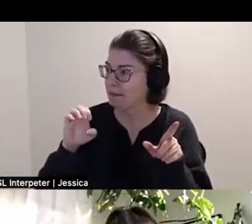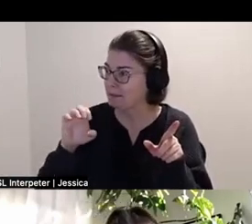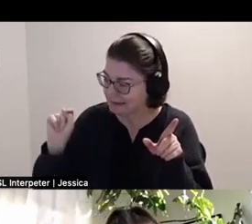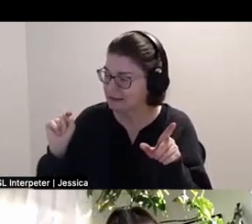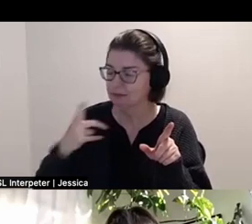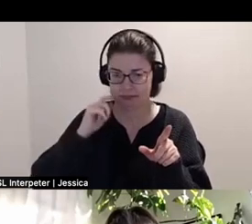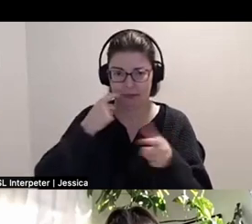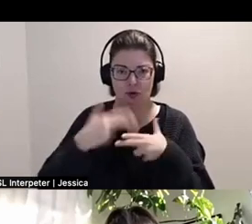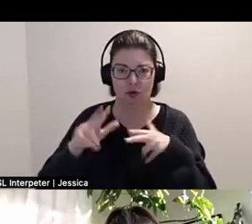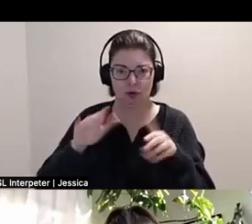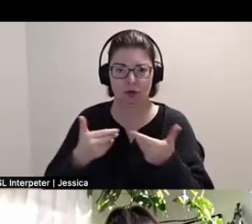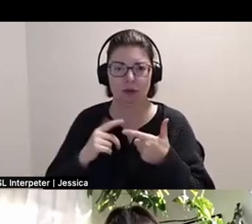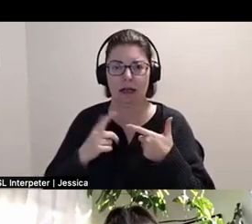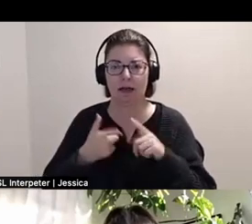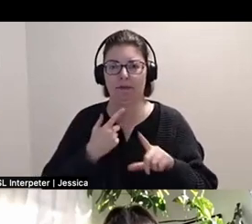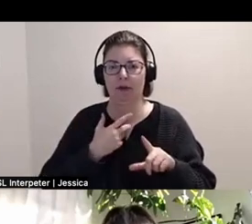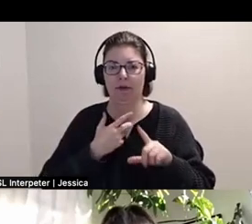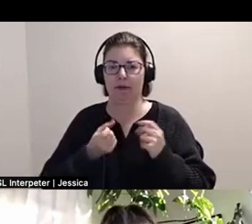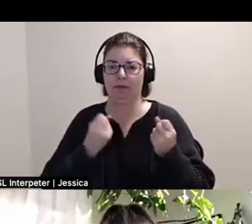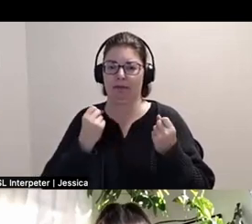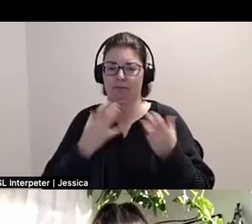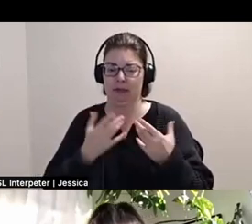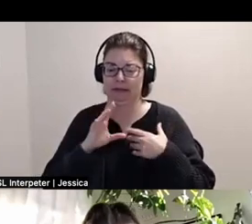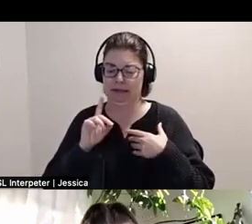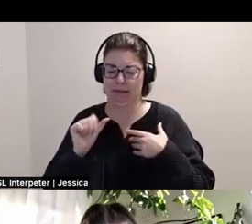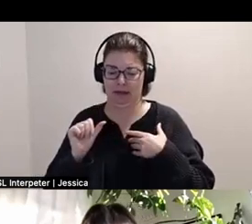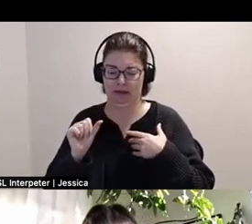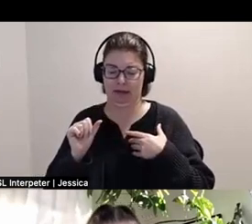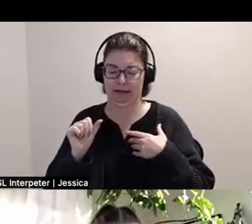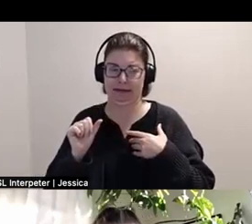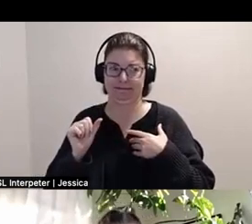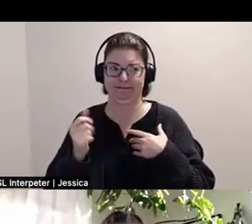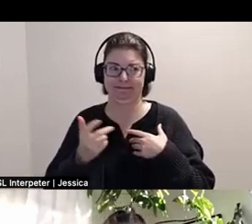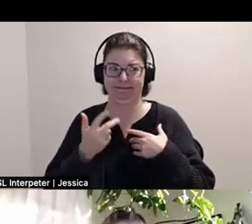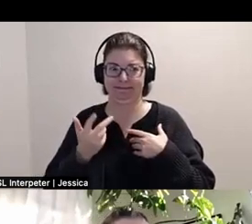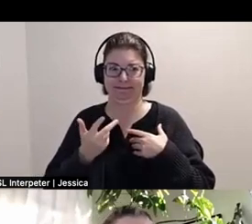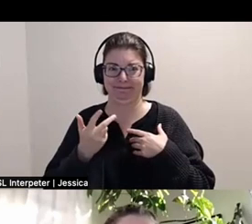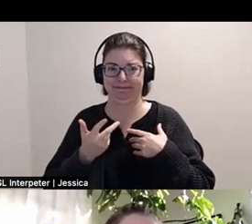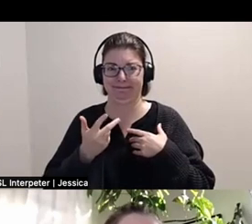I come from, I've got multiple disabled family that's intergenerally disabled